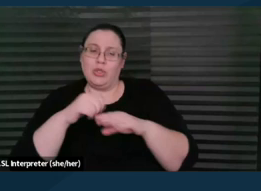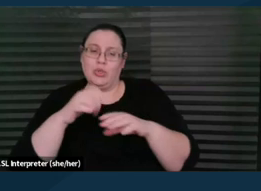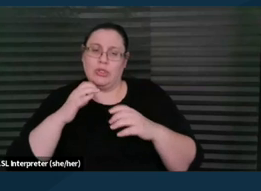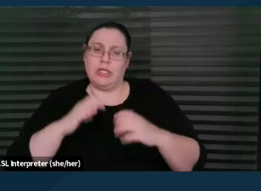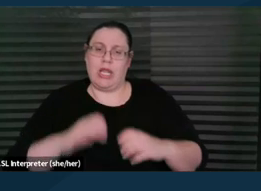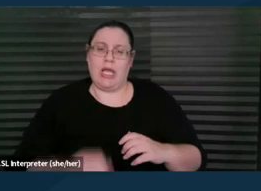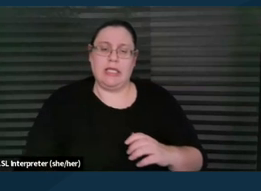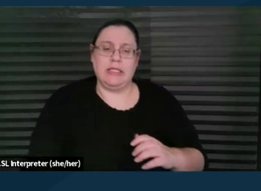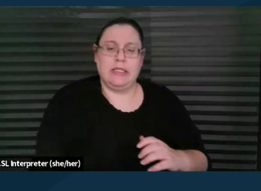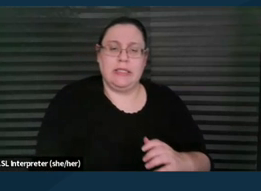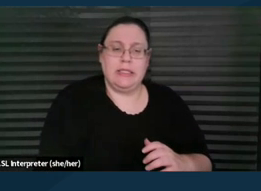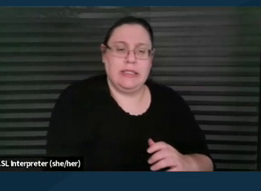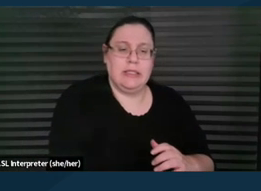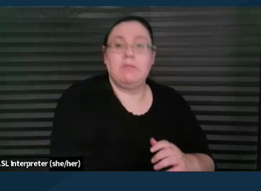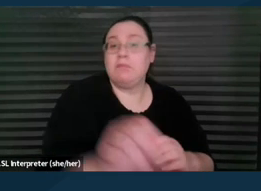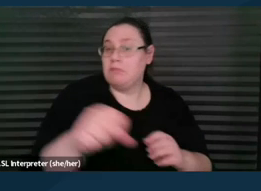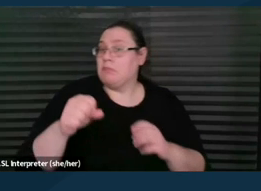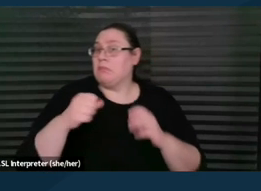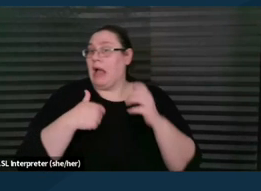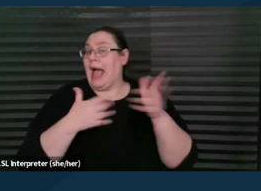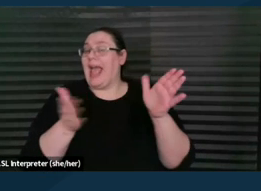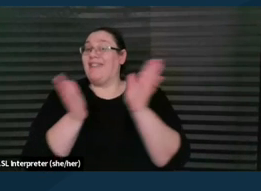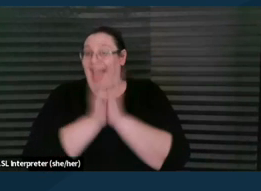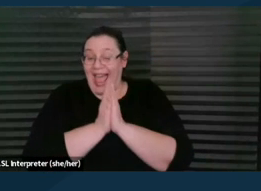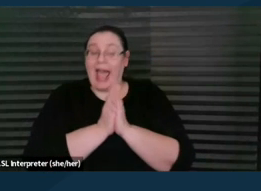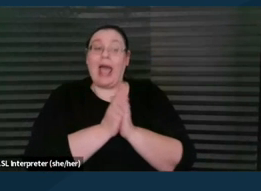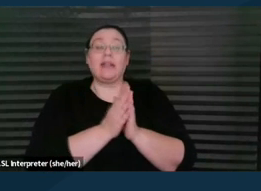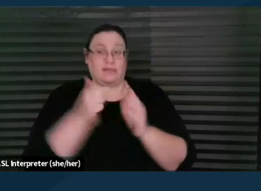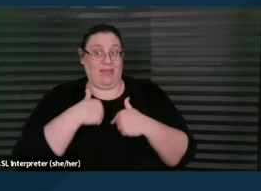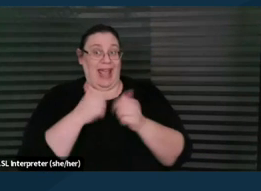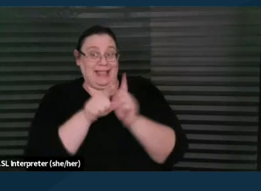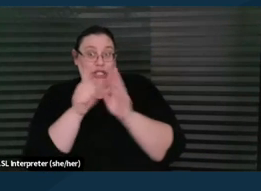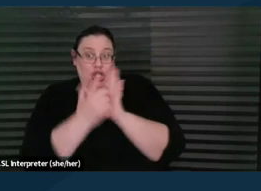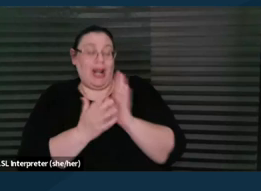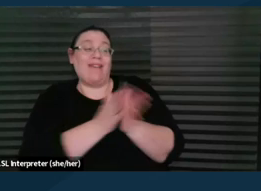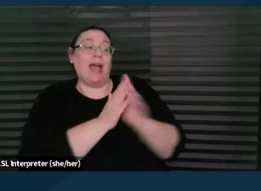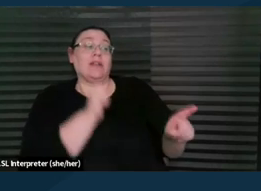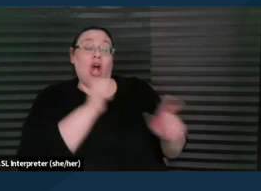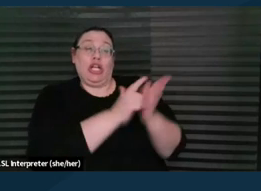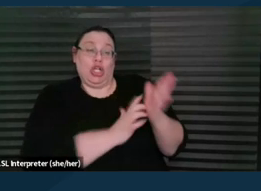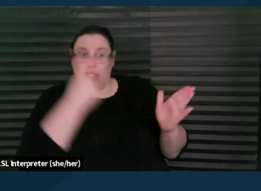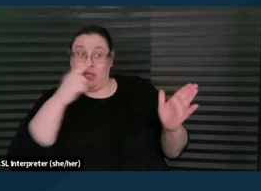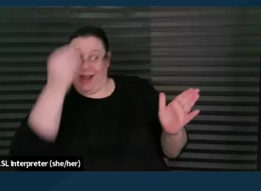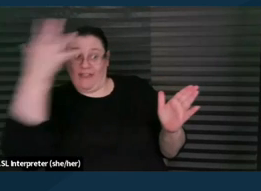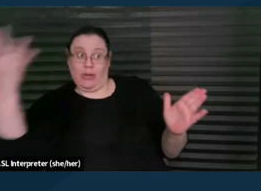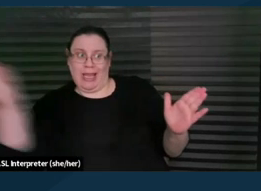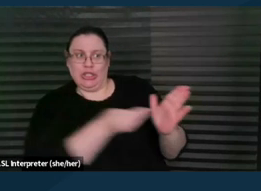Yes, I have asked non-attorneys who are working with us to relay information that I have from them.